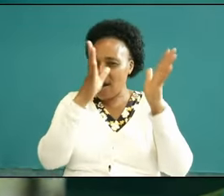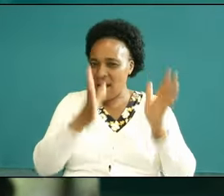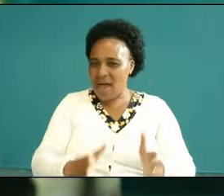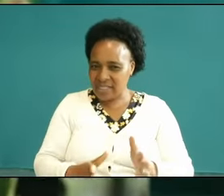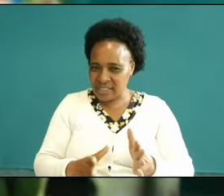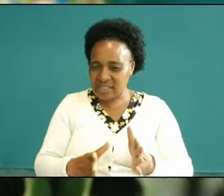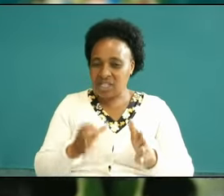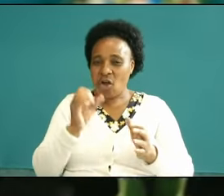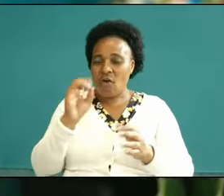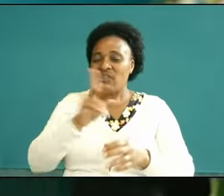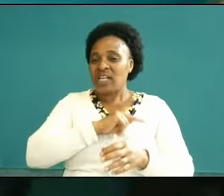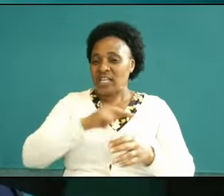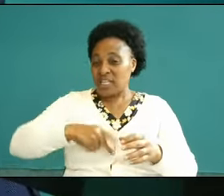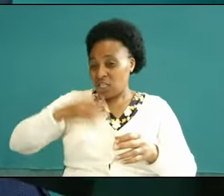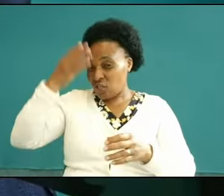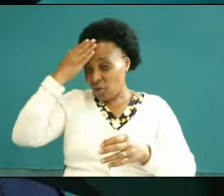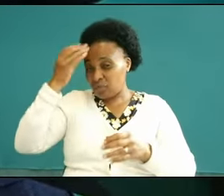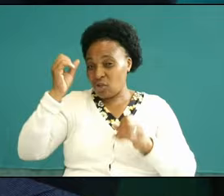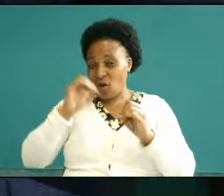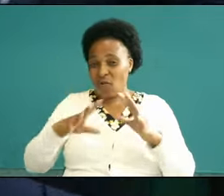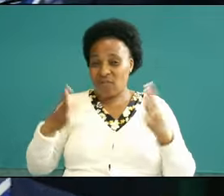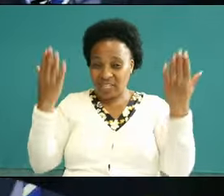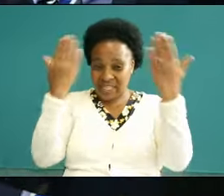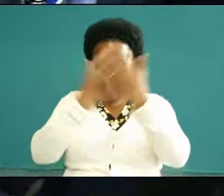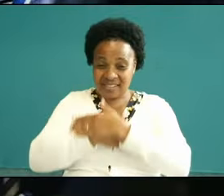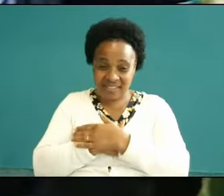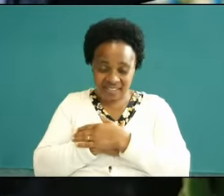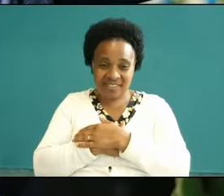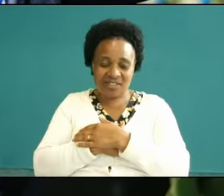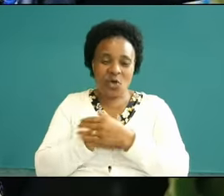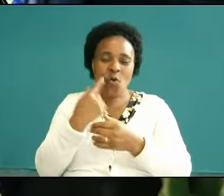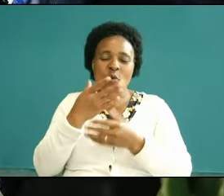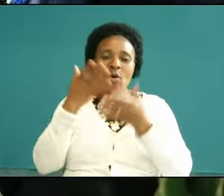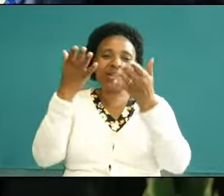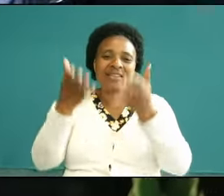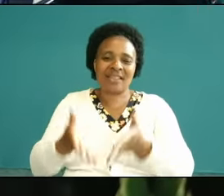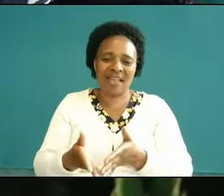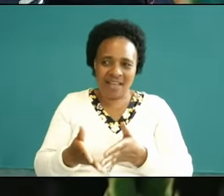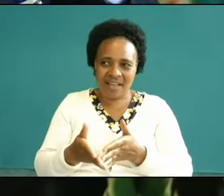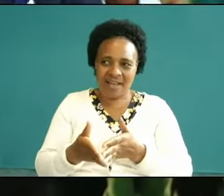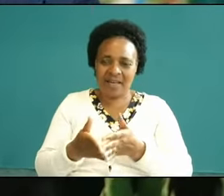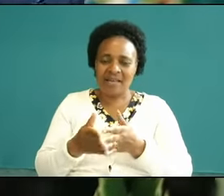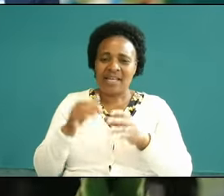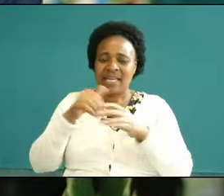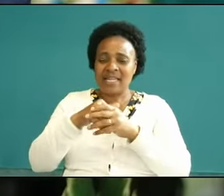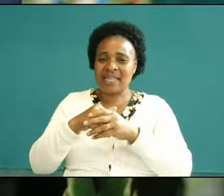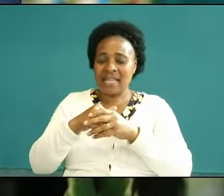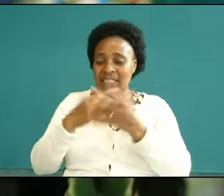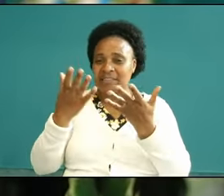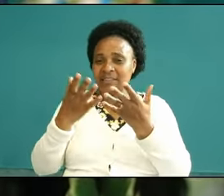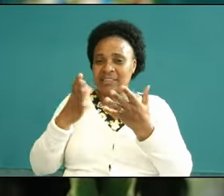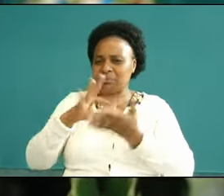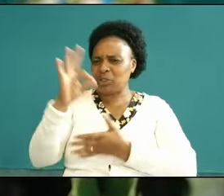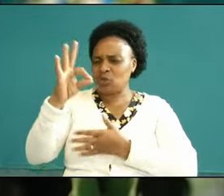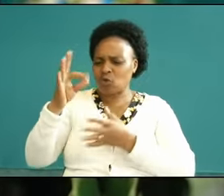the kingdoms of Darkness of this world who operate with intense spiritual forces in every place now